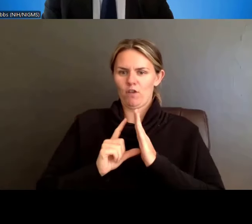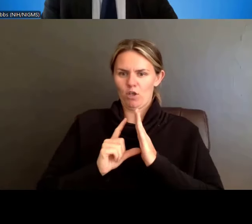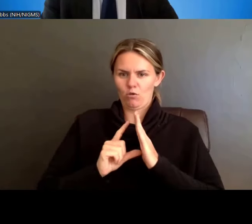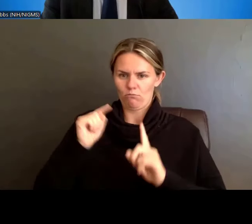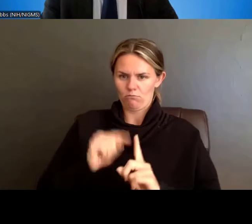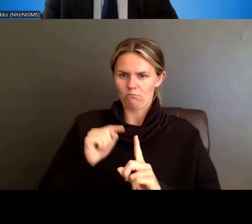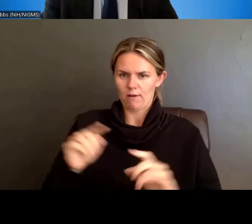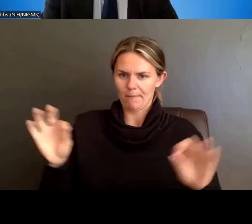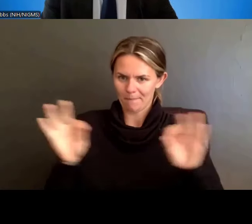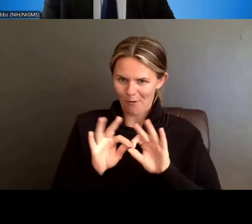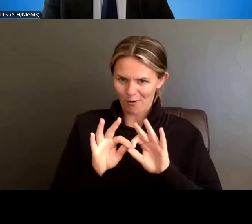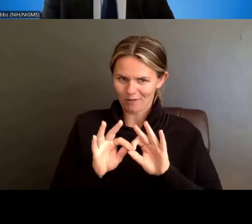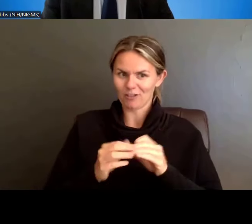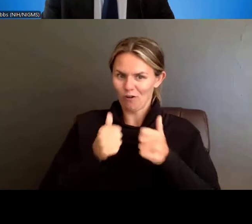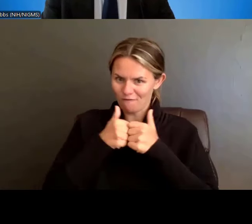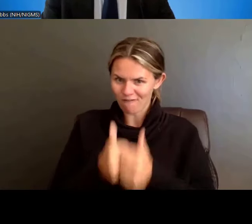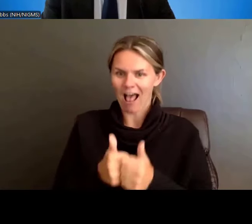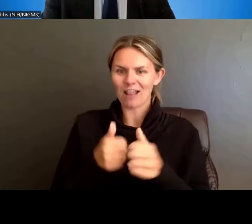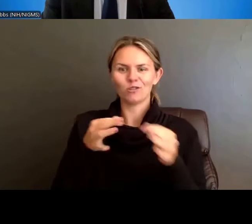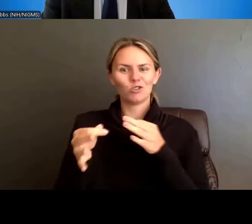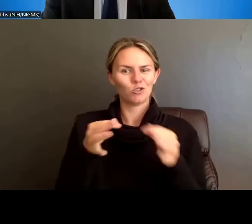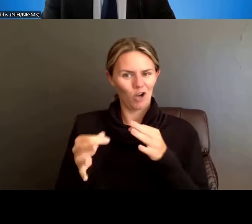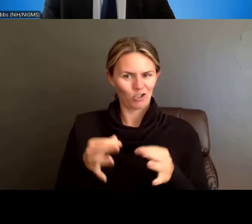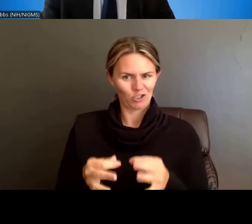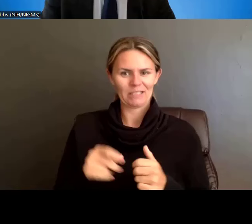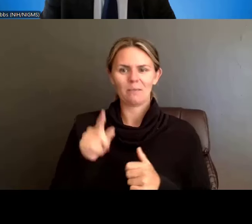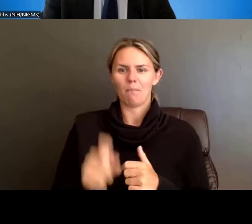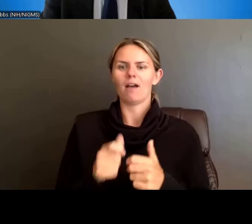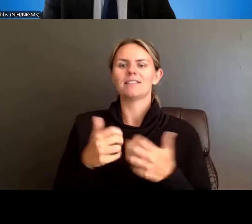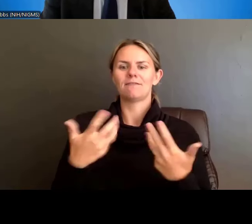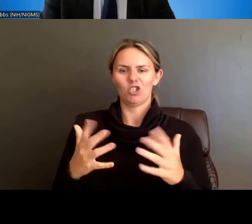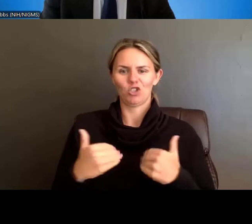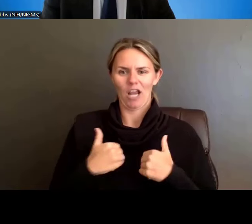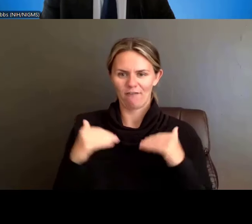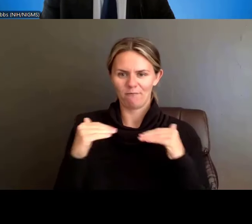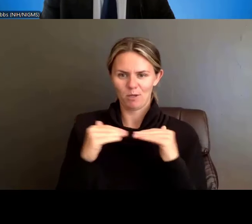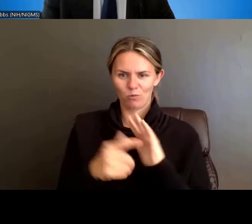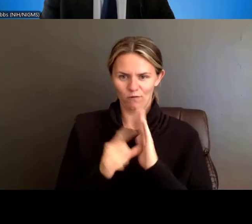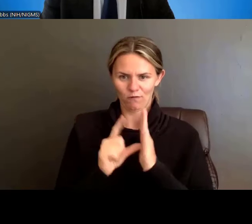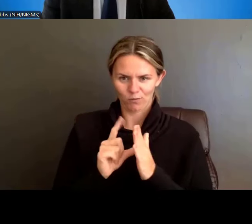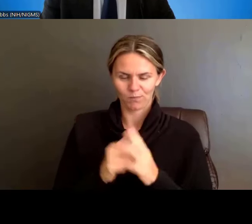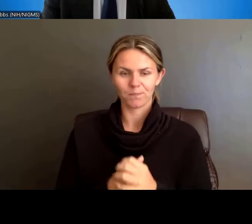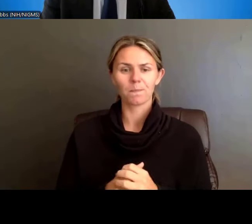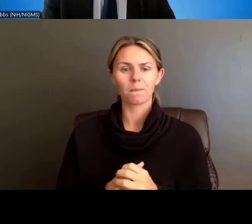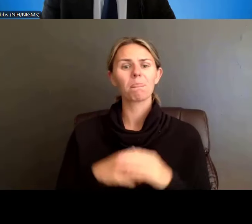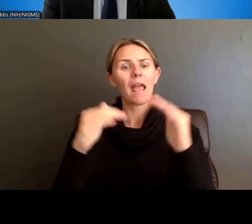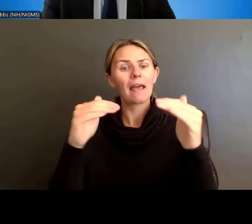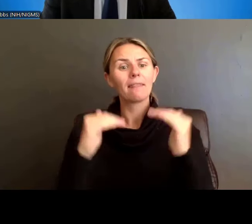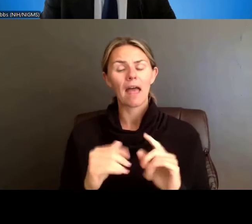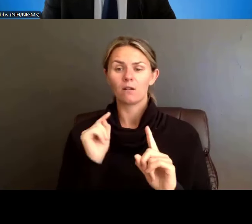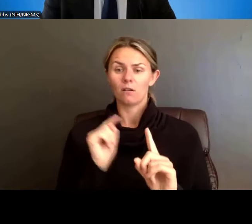And then again, thinking about making it aligned appropriately for undergraduates, we know that undergraduates sometimes don't have publications,